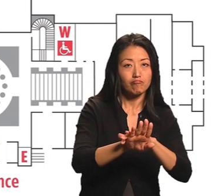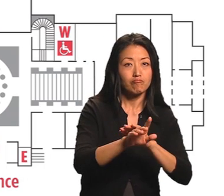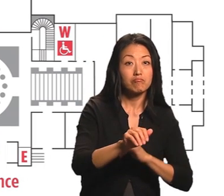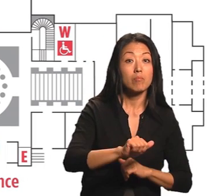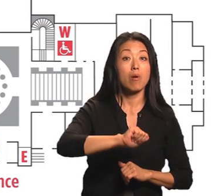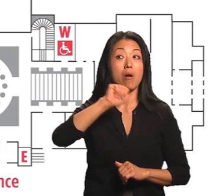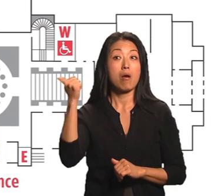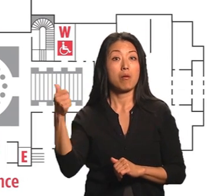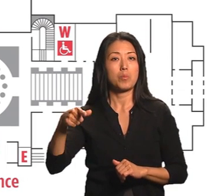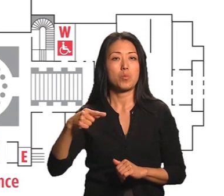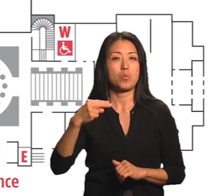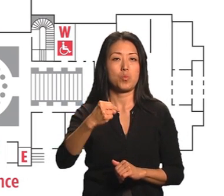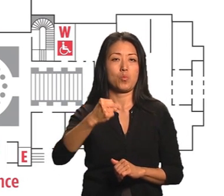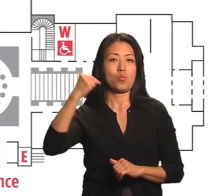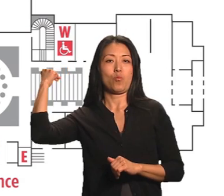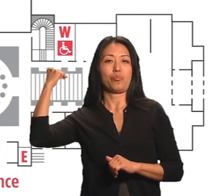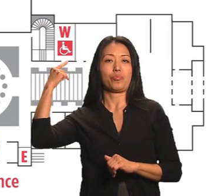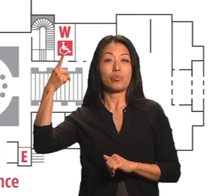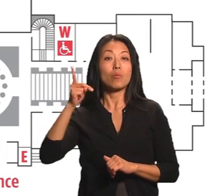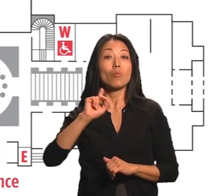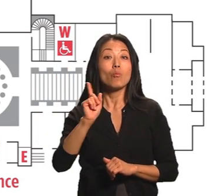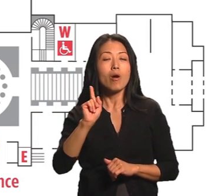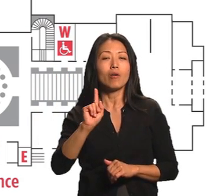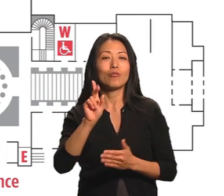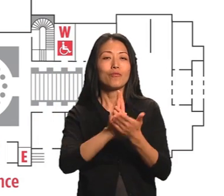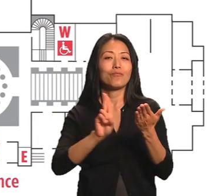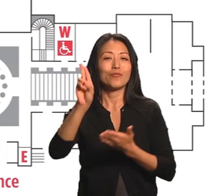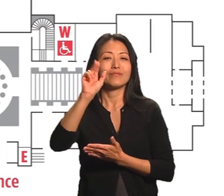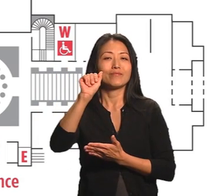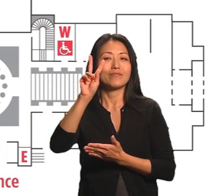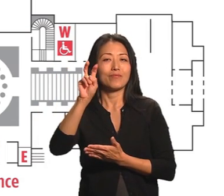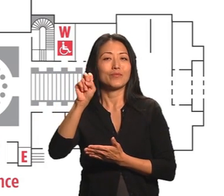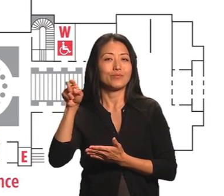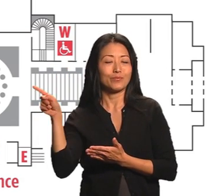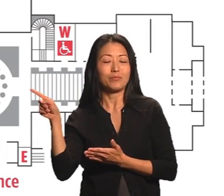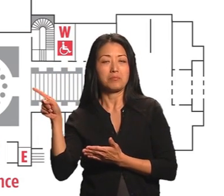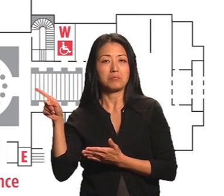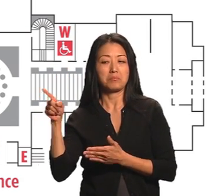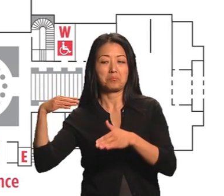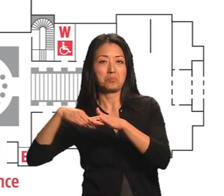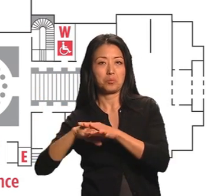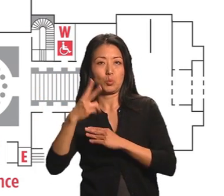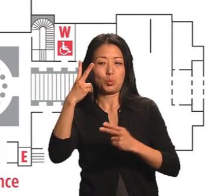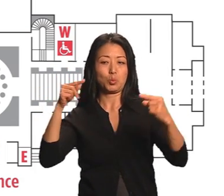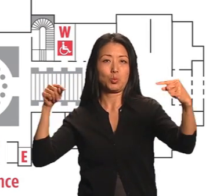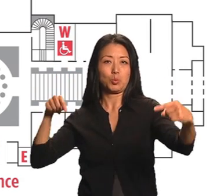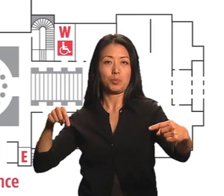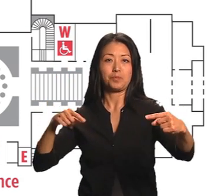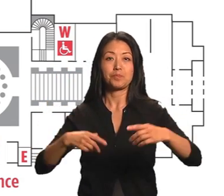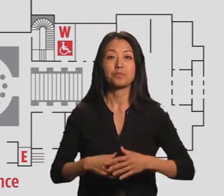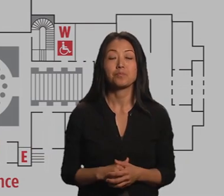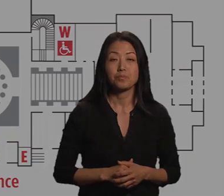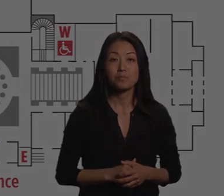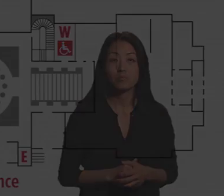one on the south side of the building and one on the north side facing University Avenue.